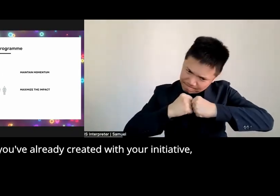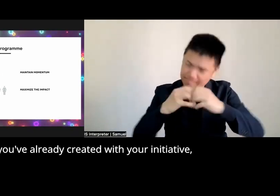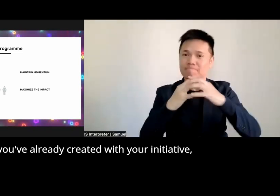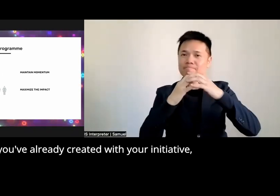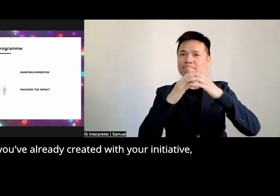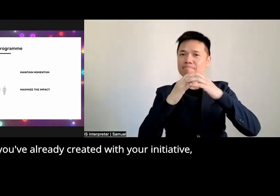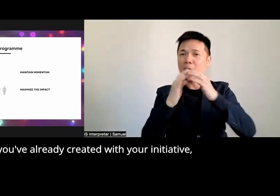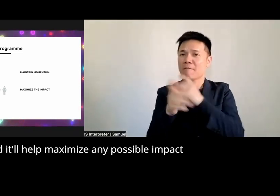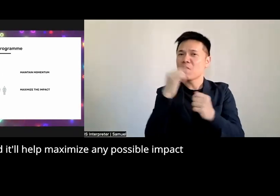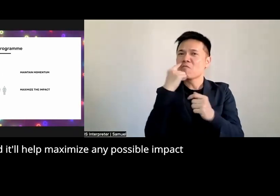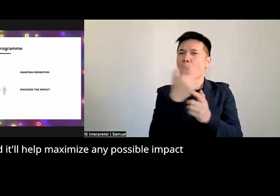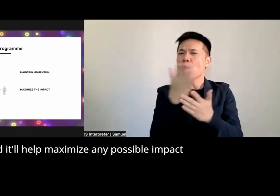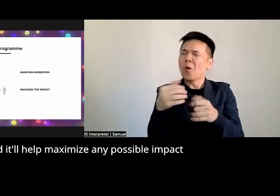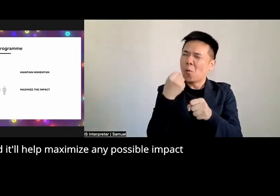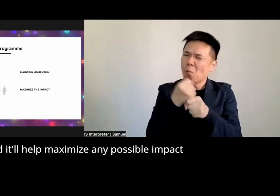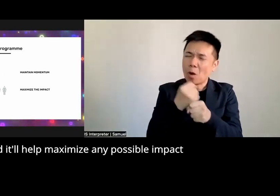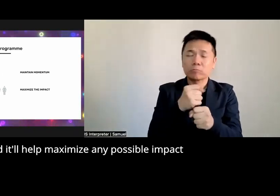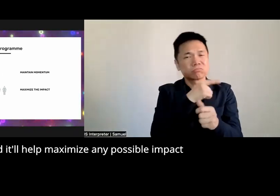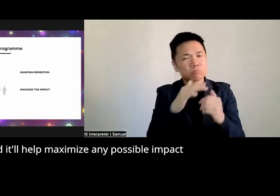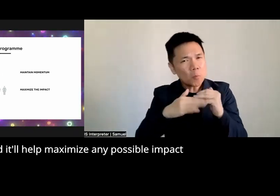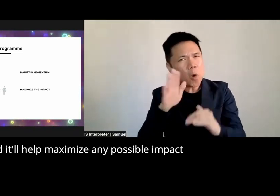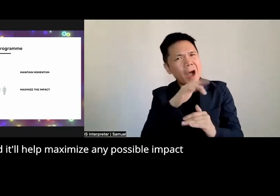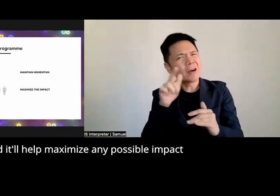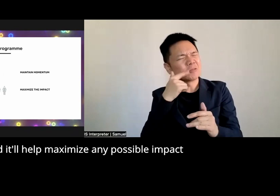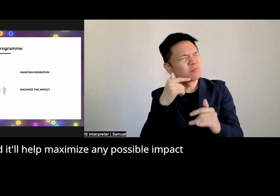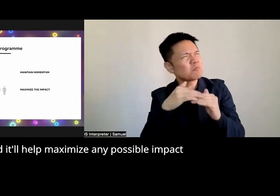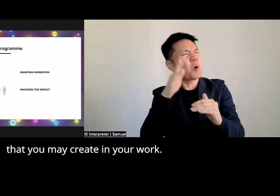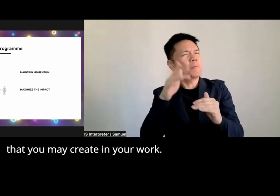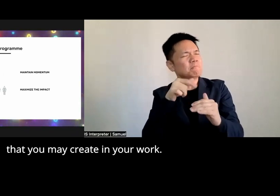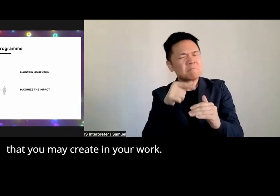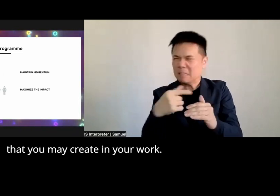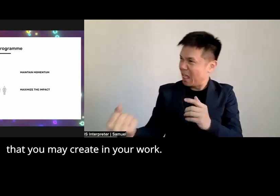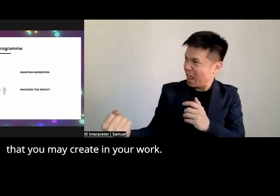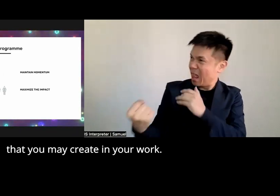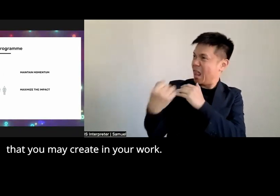with your initiative and it'll help maximize any possible impact that you may create in your